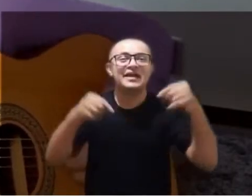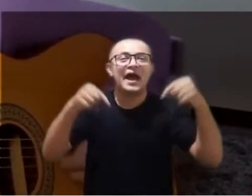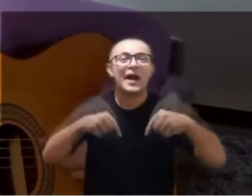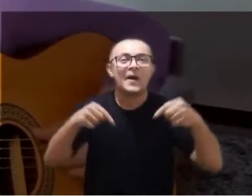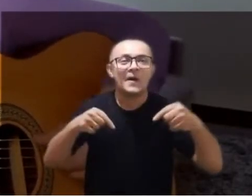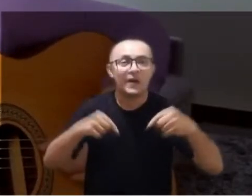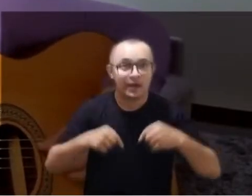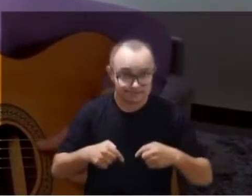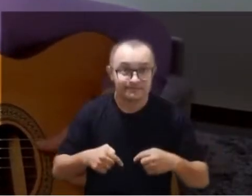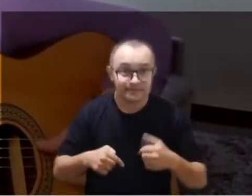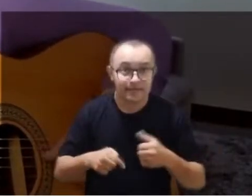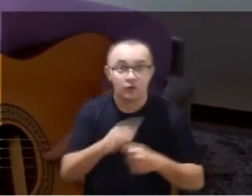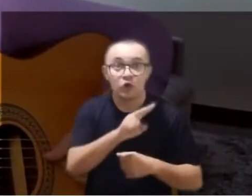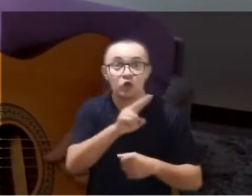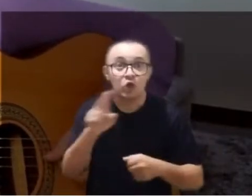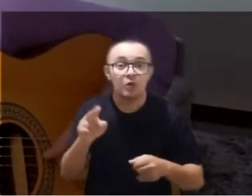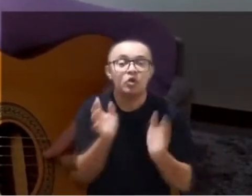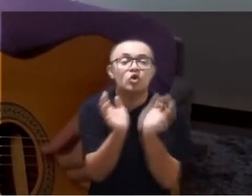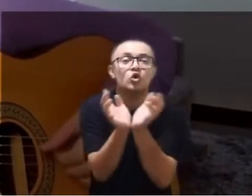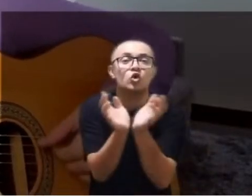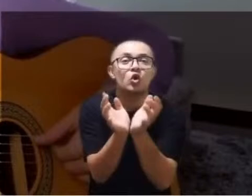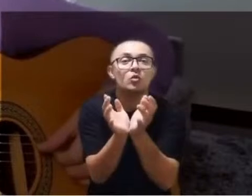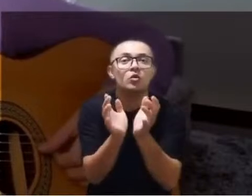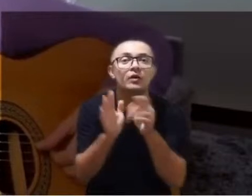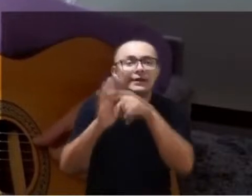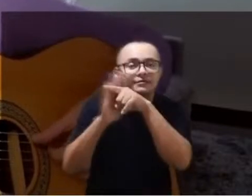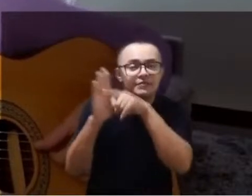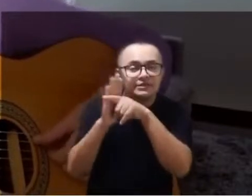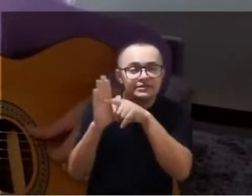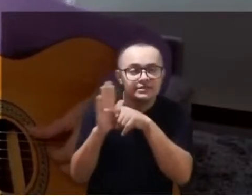And in name of the research group Public Education Observatory,